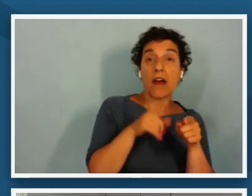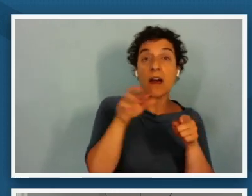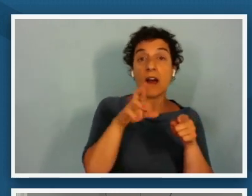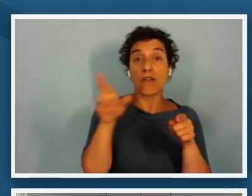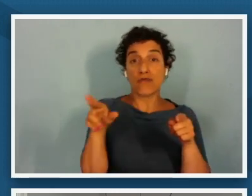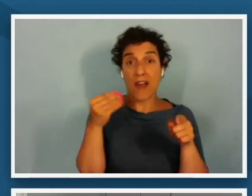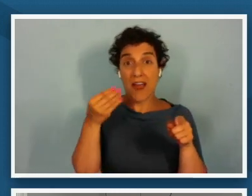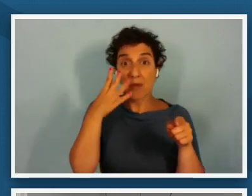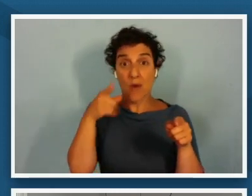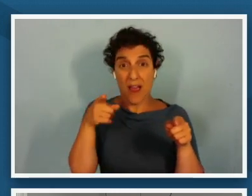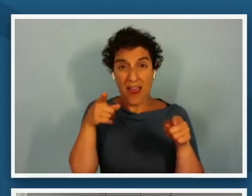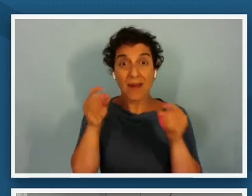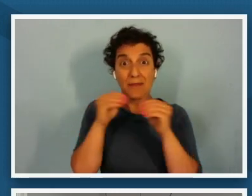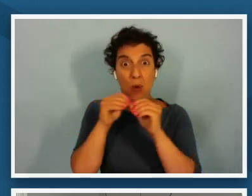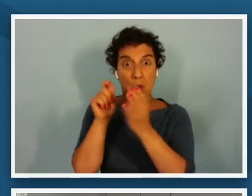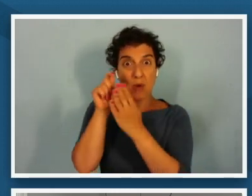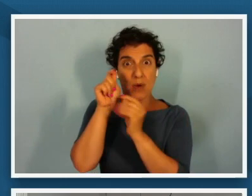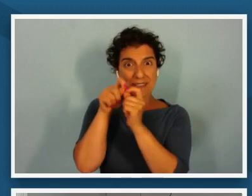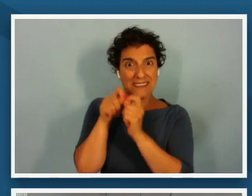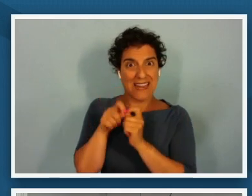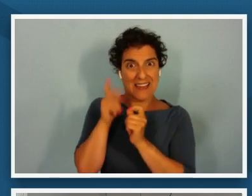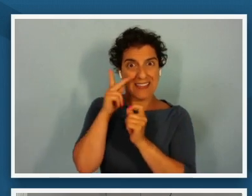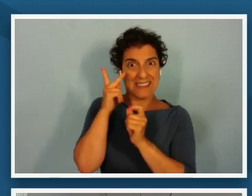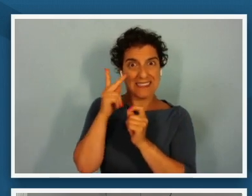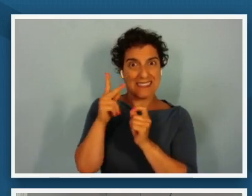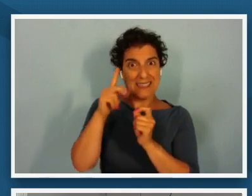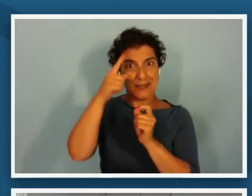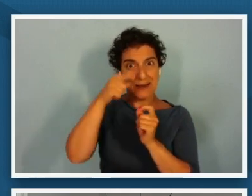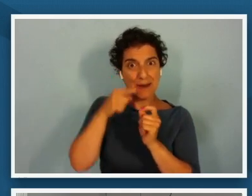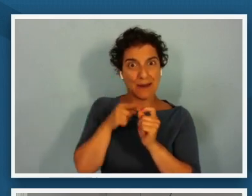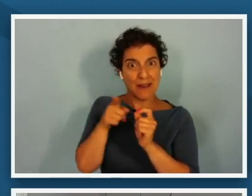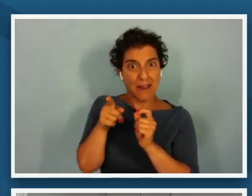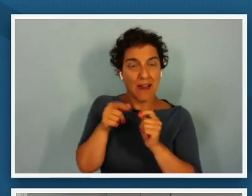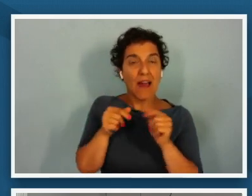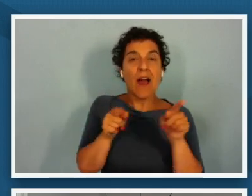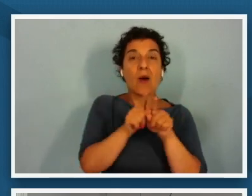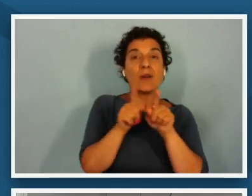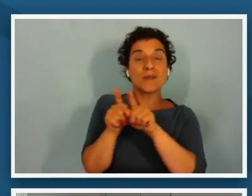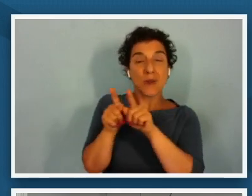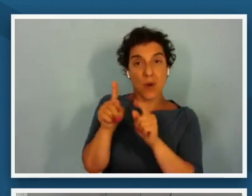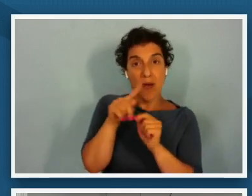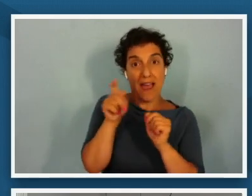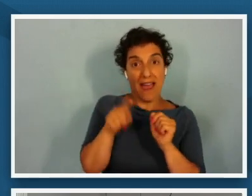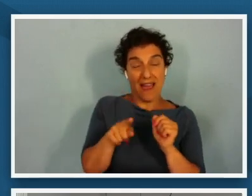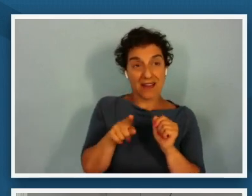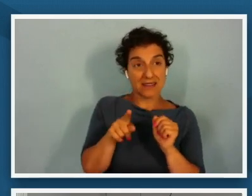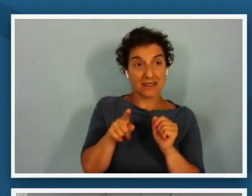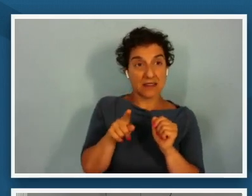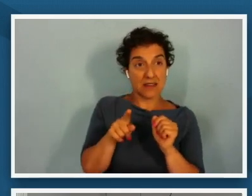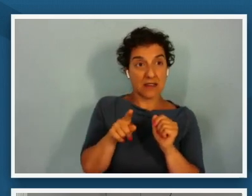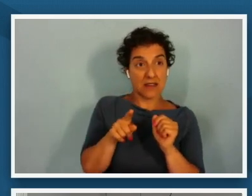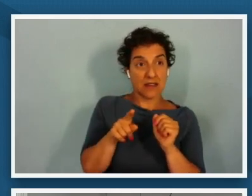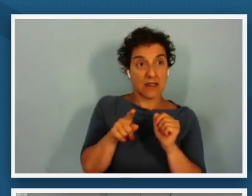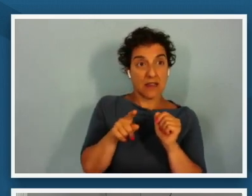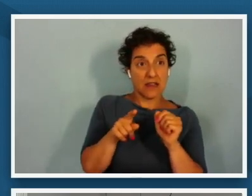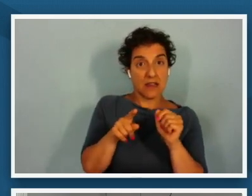um and then starting to ask questions which is great this is the beauty of um